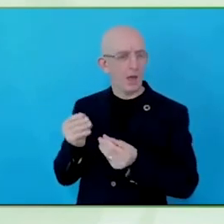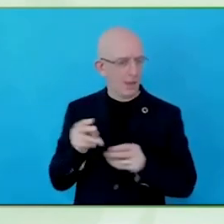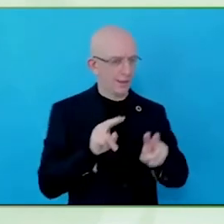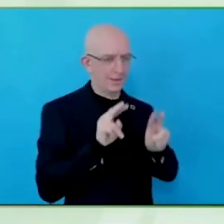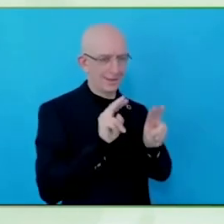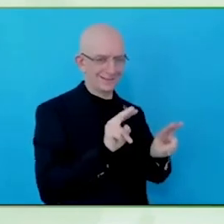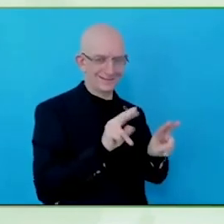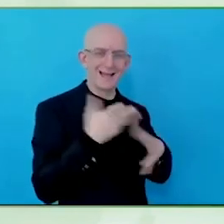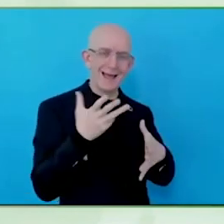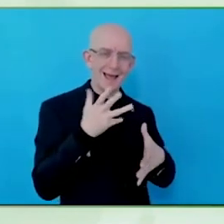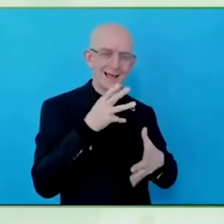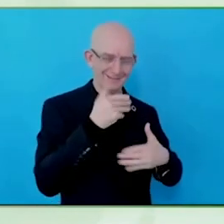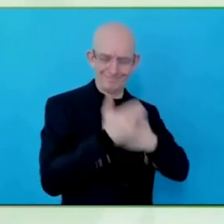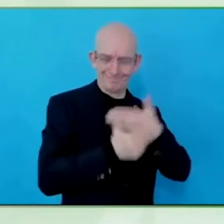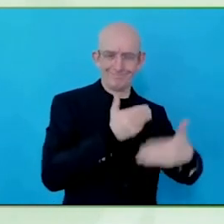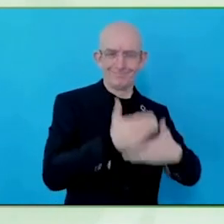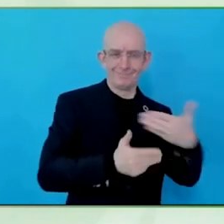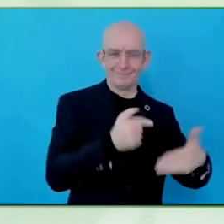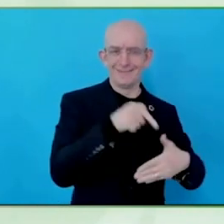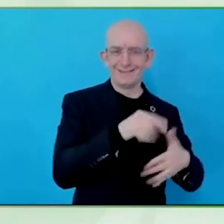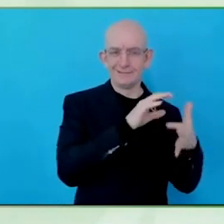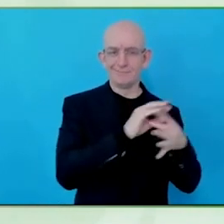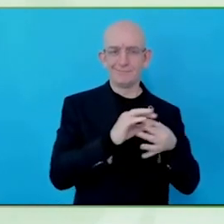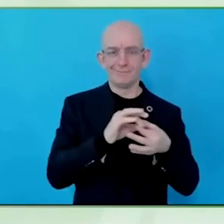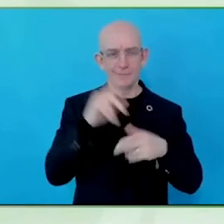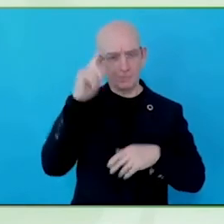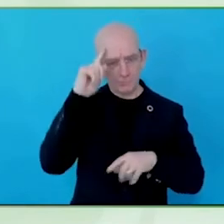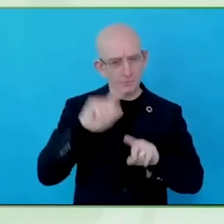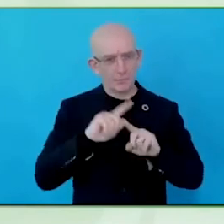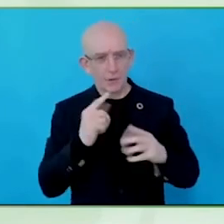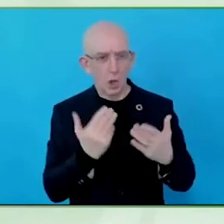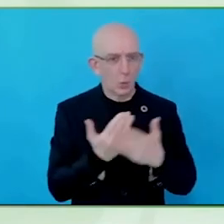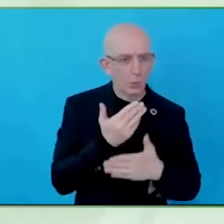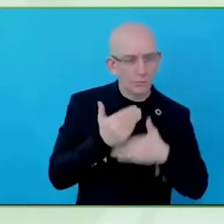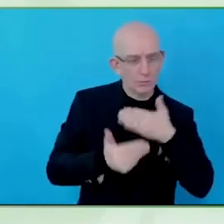which both the practices of design work, particularly the engagement